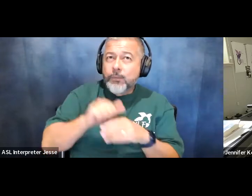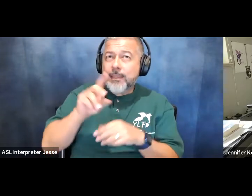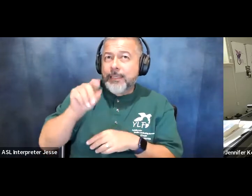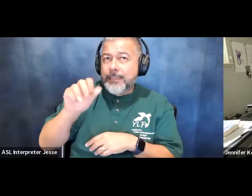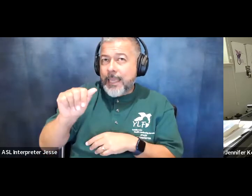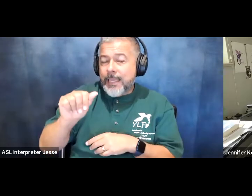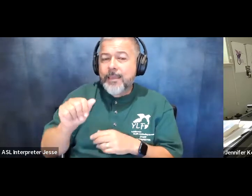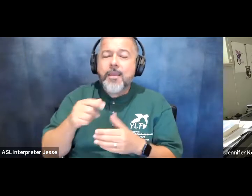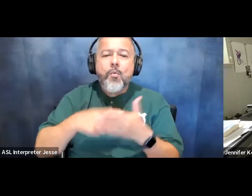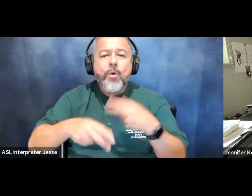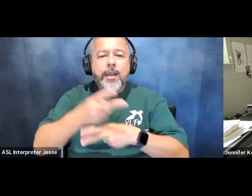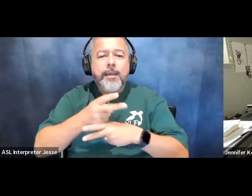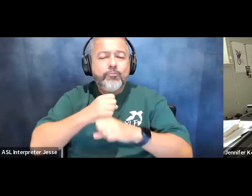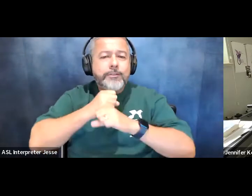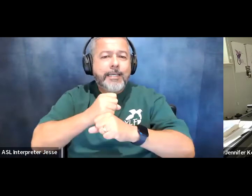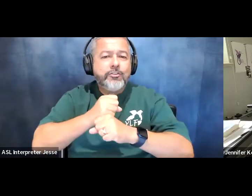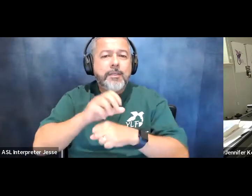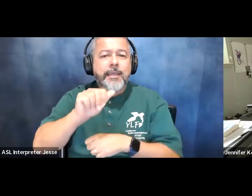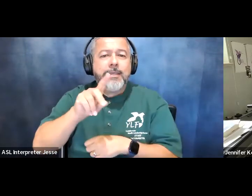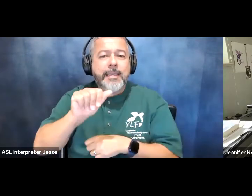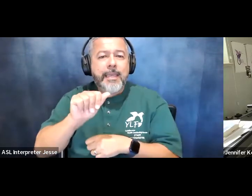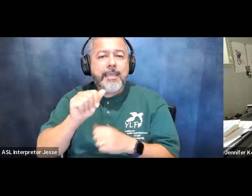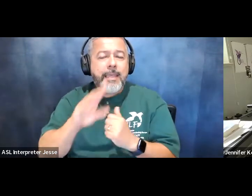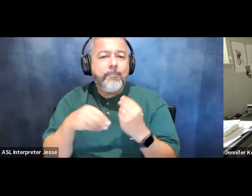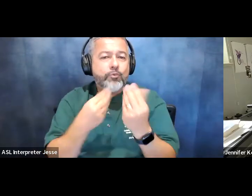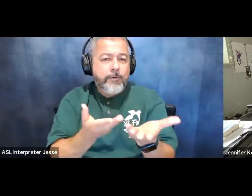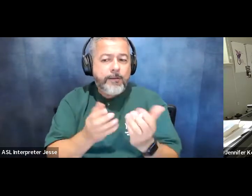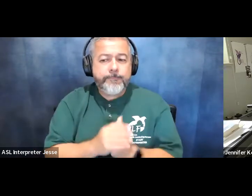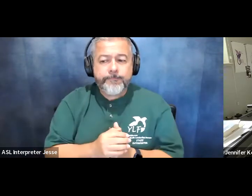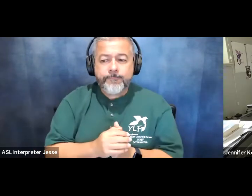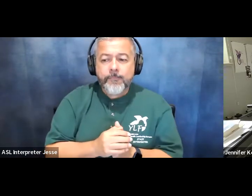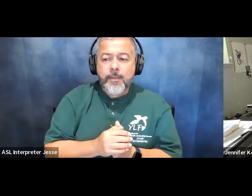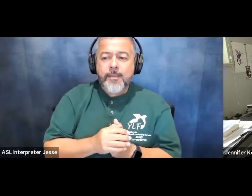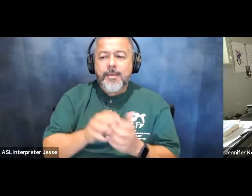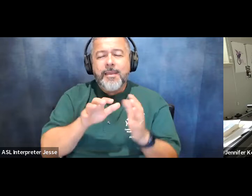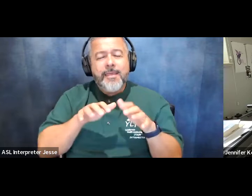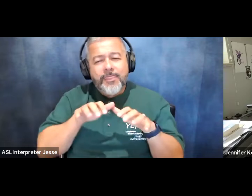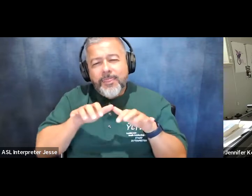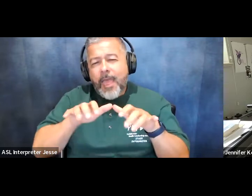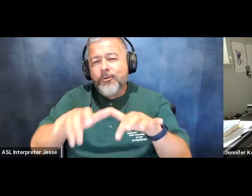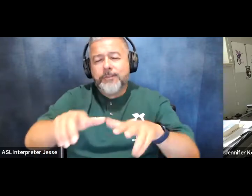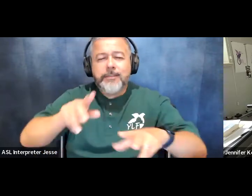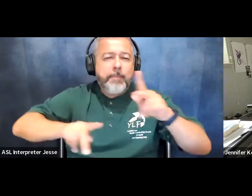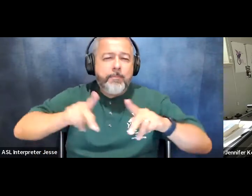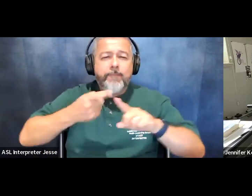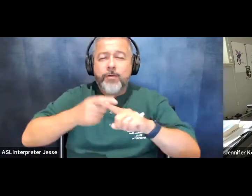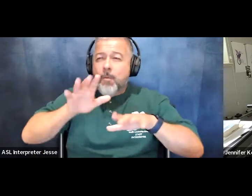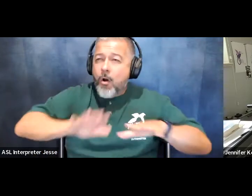protections the ada would be able to address thousands of participants from all 50 states